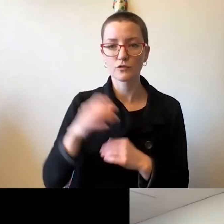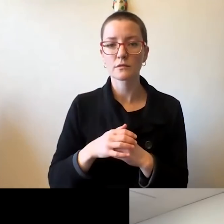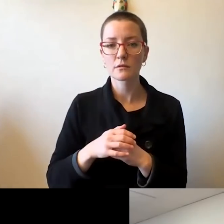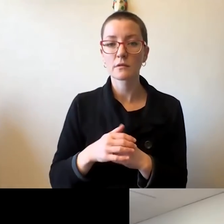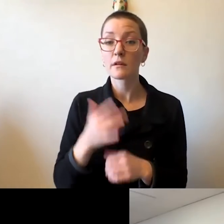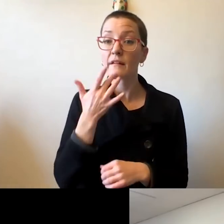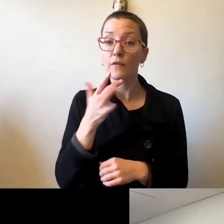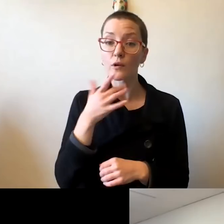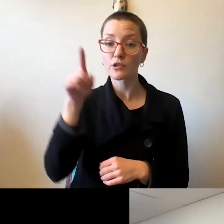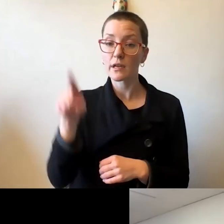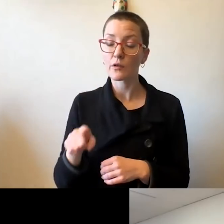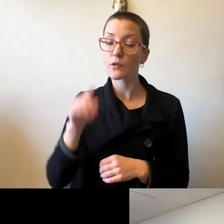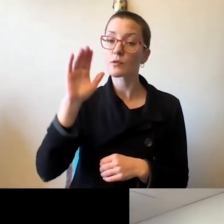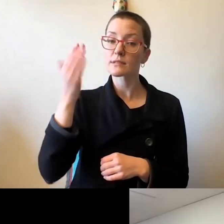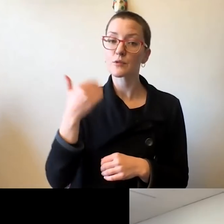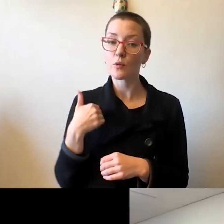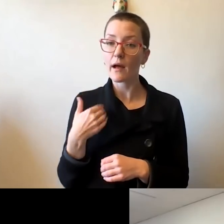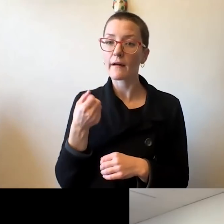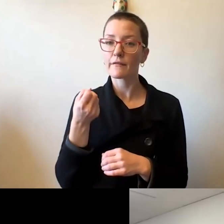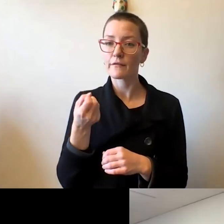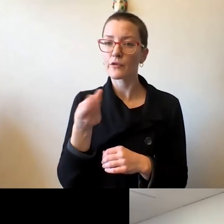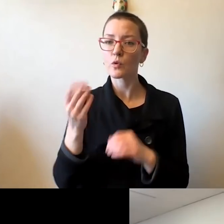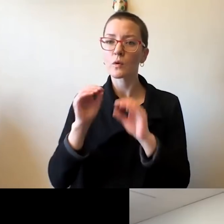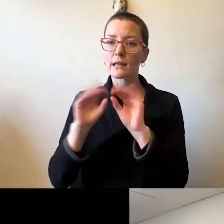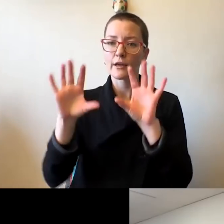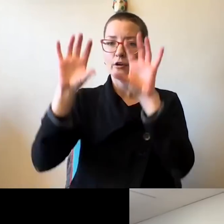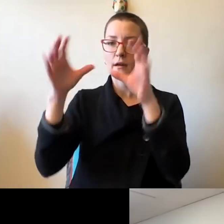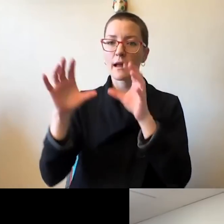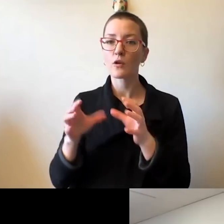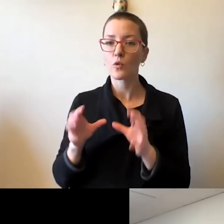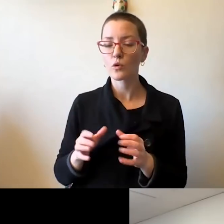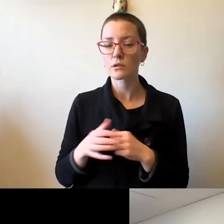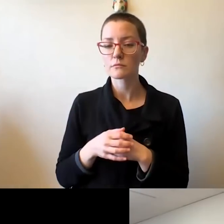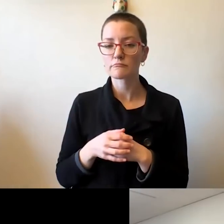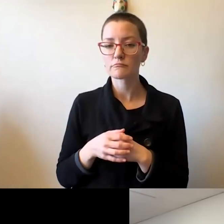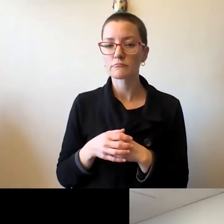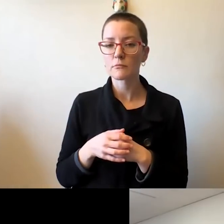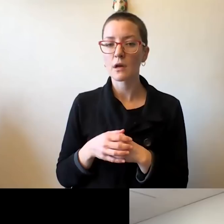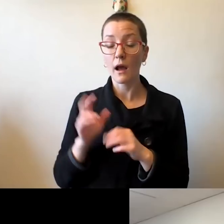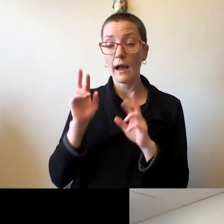into a fairly clear set of categories. And I hope we'll be able to cover a lot